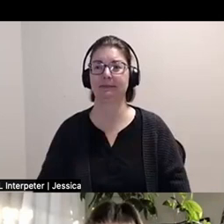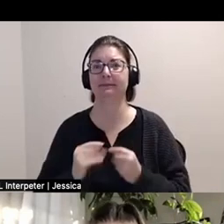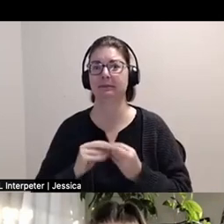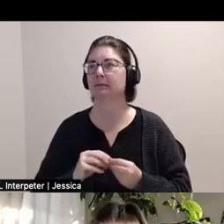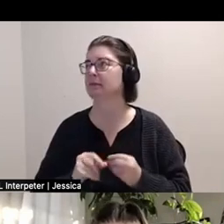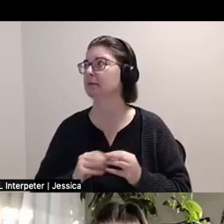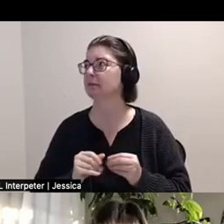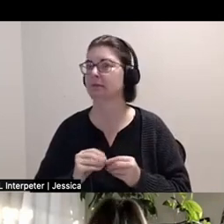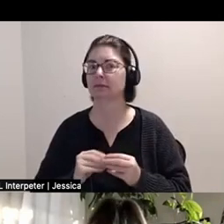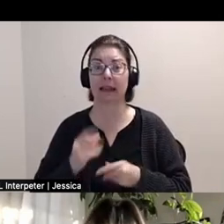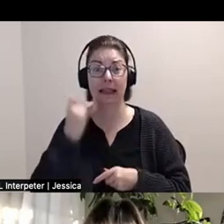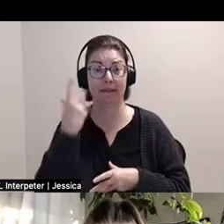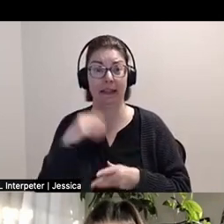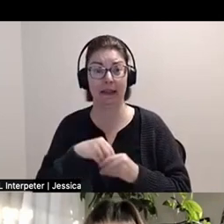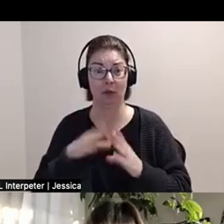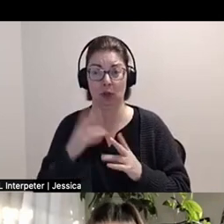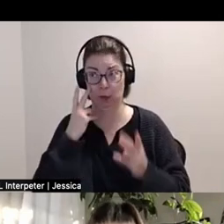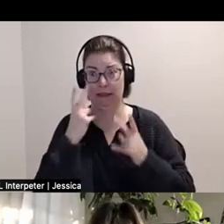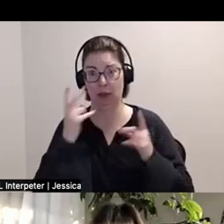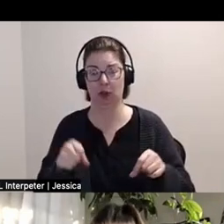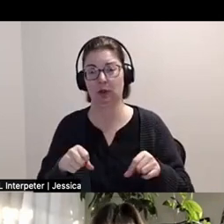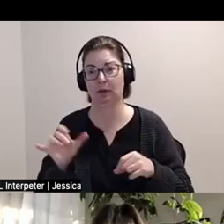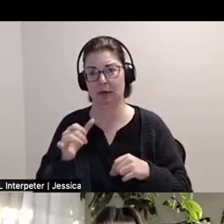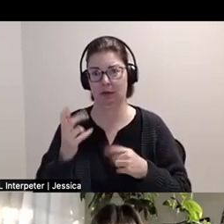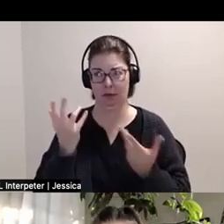and if we were in person it would be visible and I also want to make them visible.